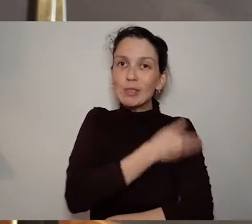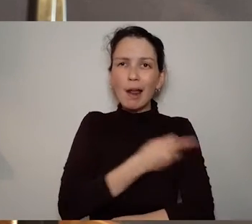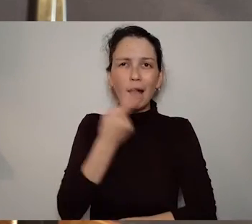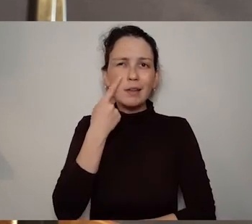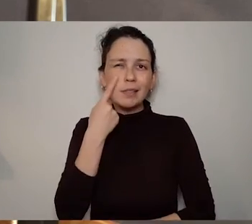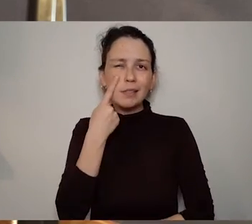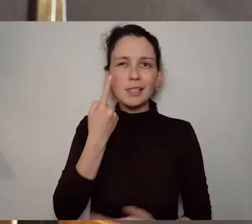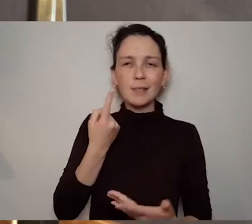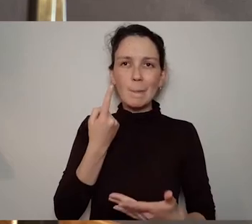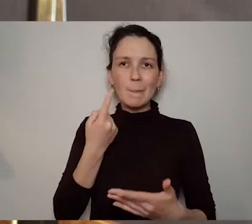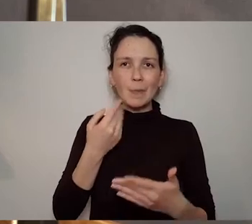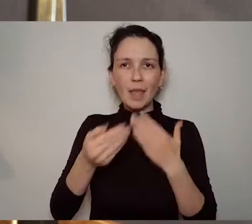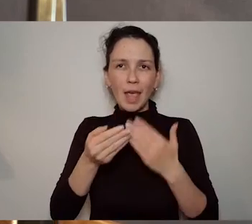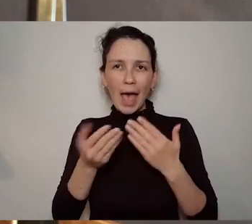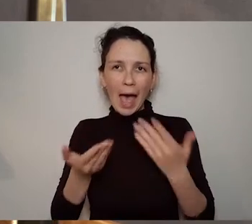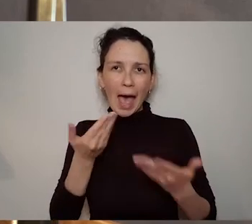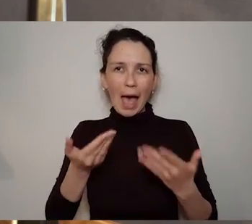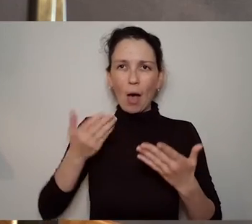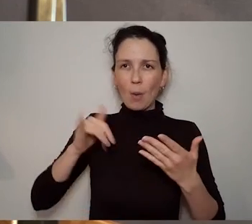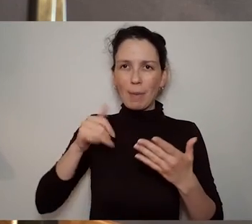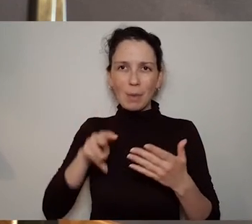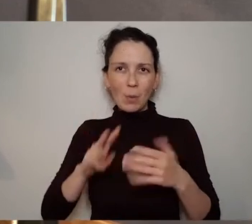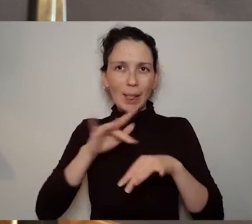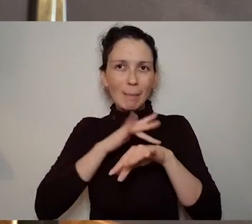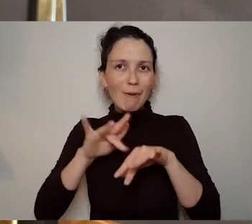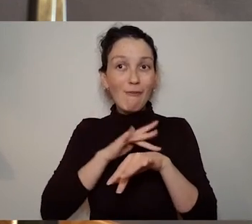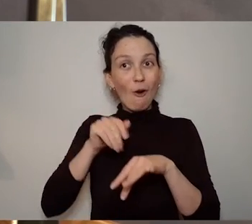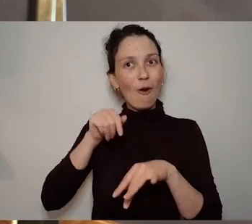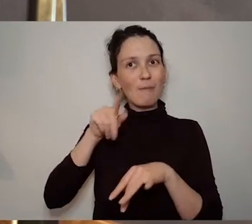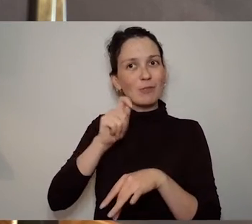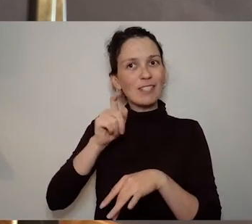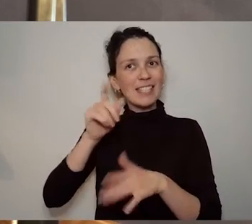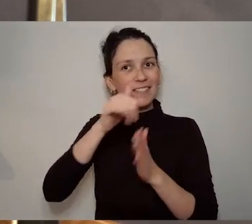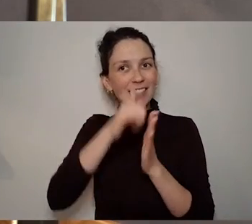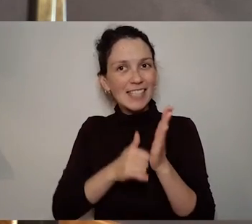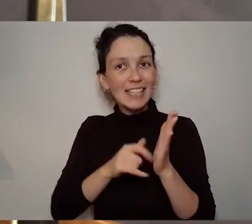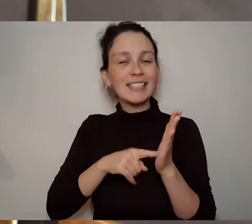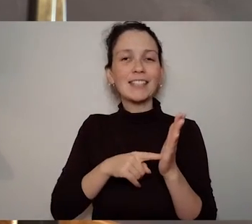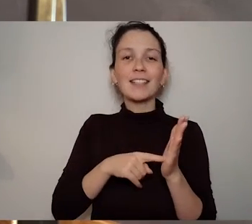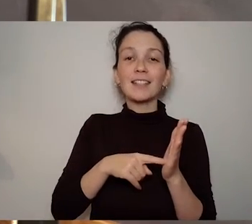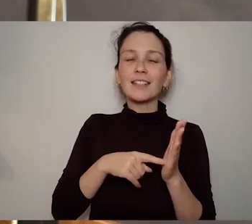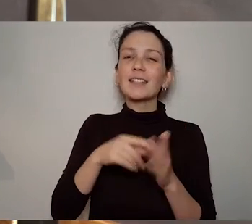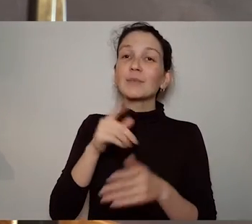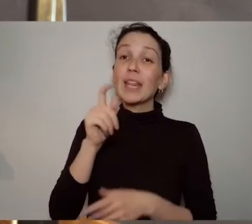of ableism you know it's quite a hot topic now and I think part of the documentary's role is